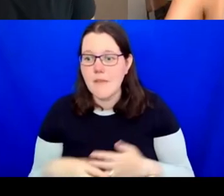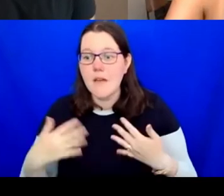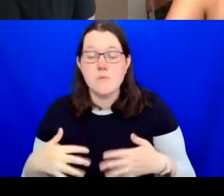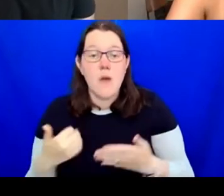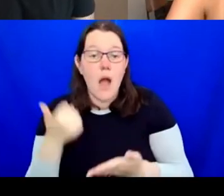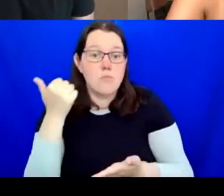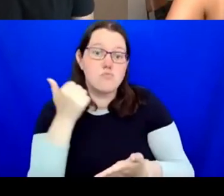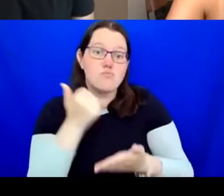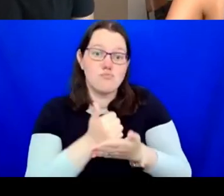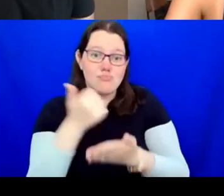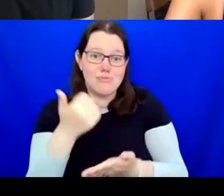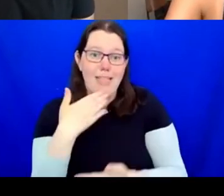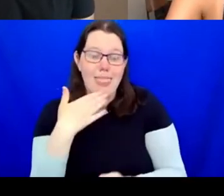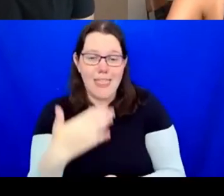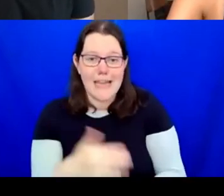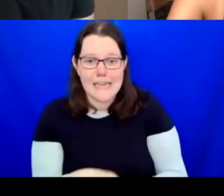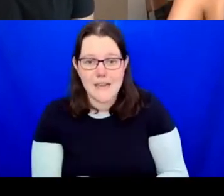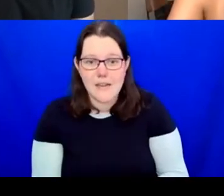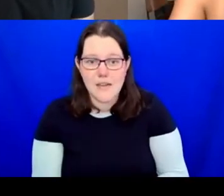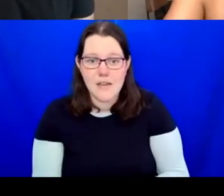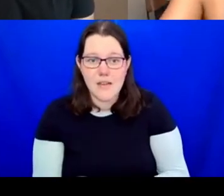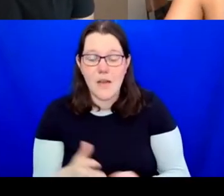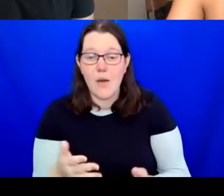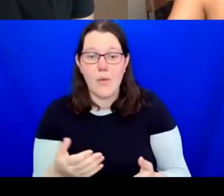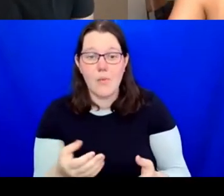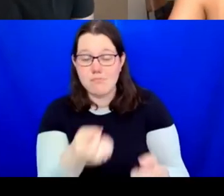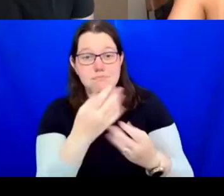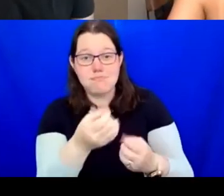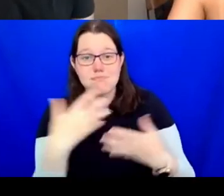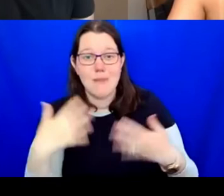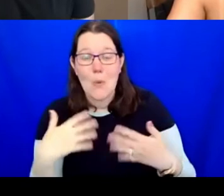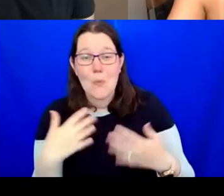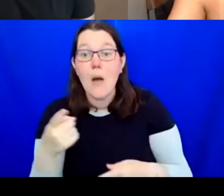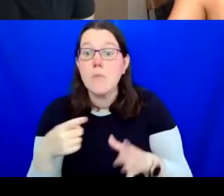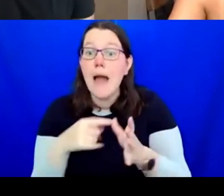it's fantastic. Thank you. I imagine you want to come back on that, Ashok, about the 99%, maybe?